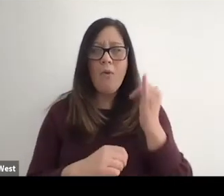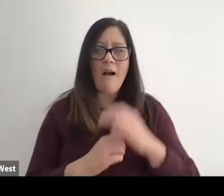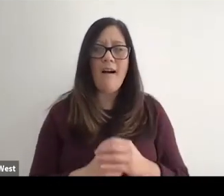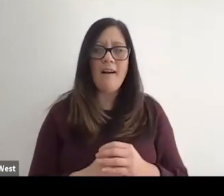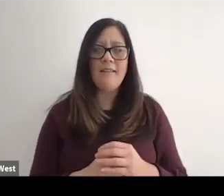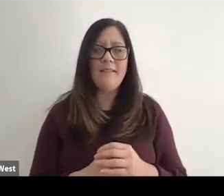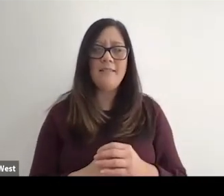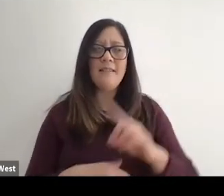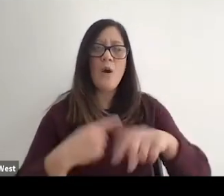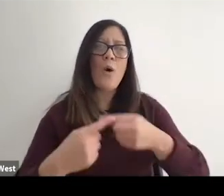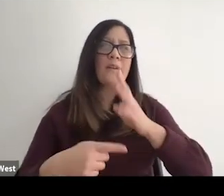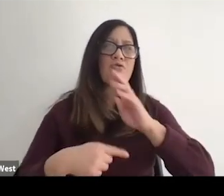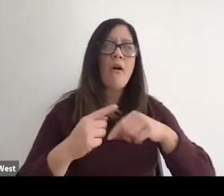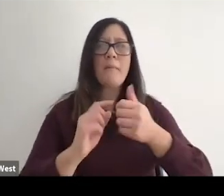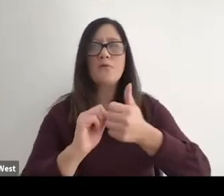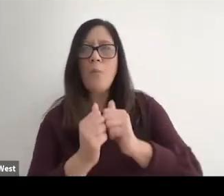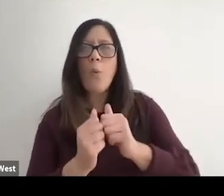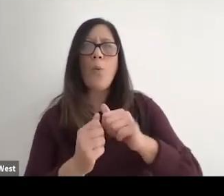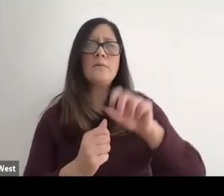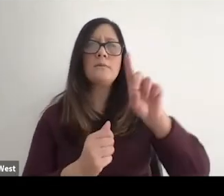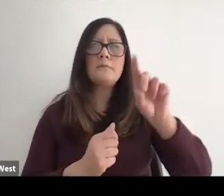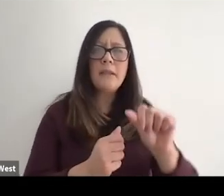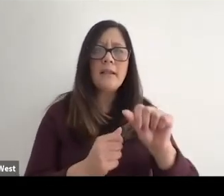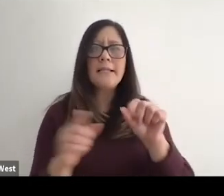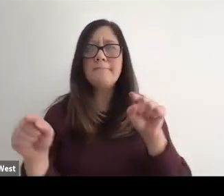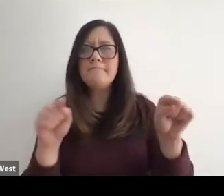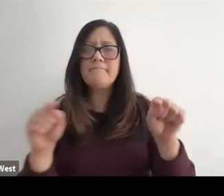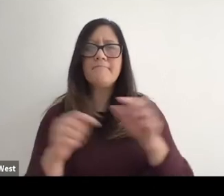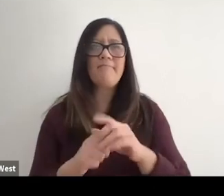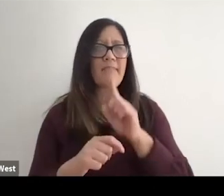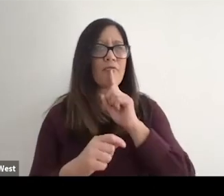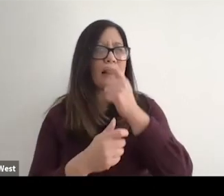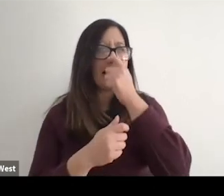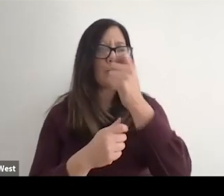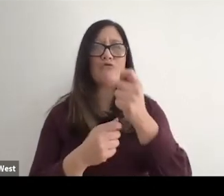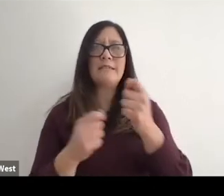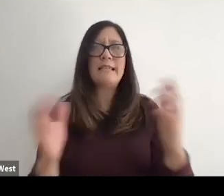because one of these things we talk about sports and disability. It's really an interesting